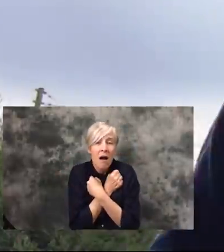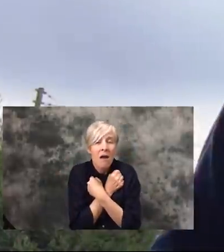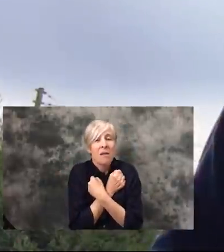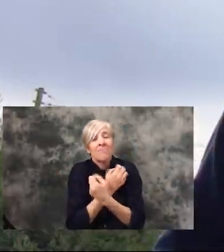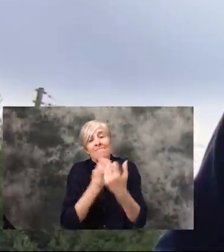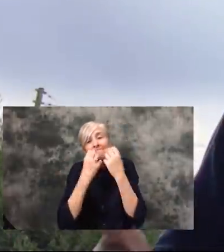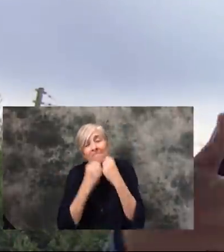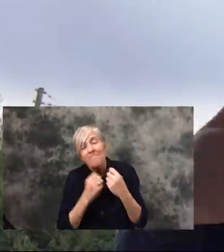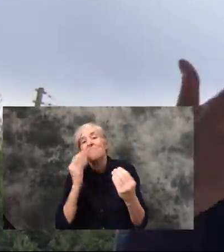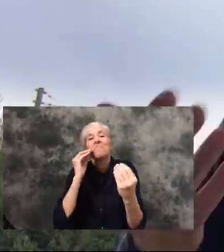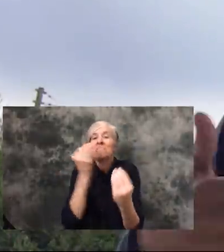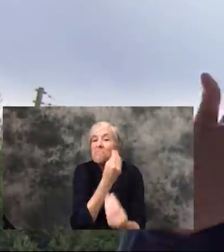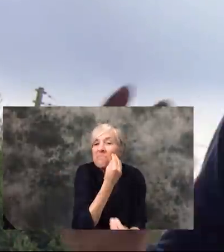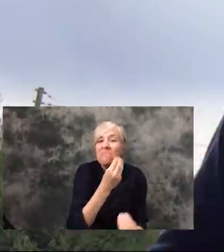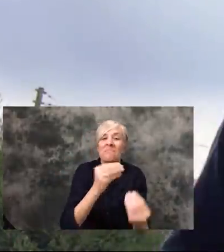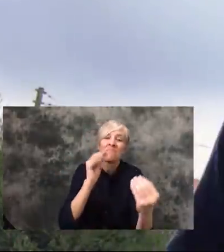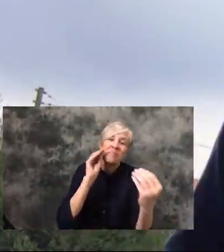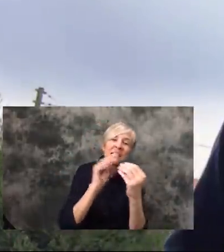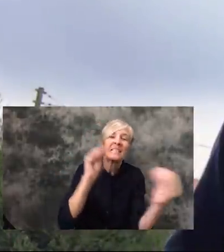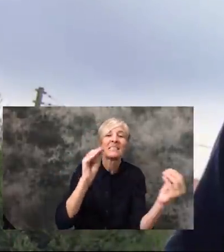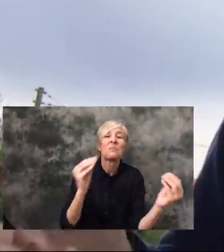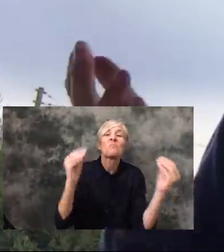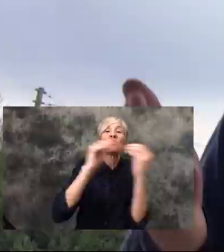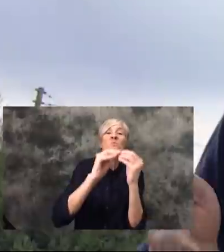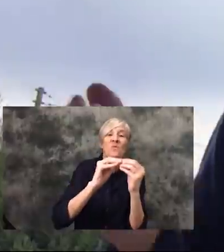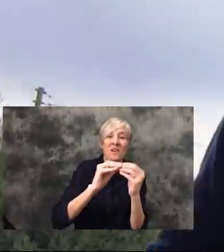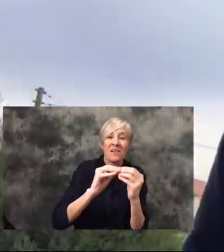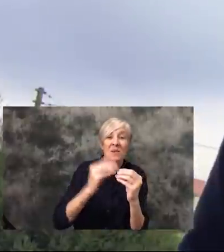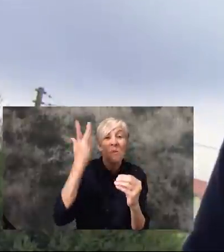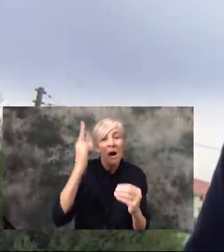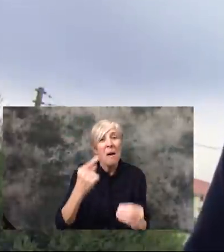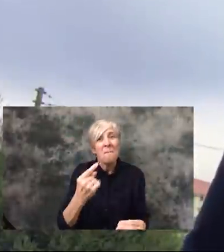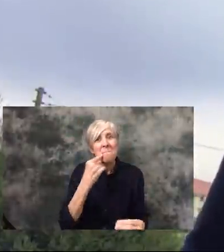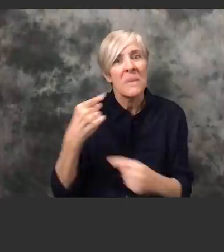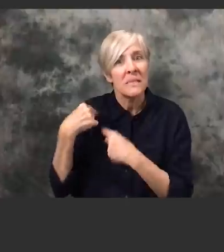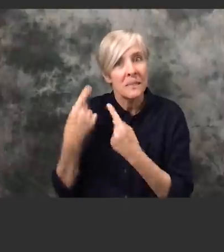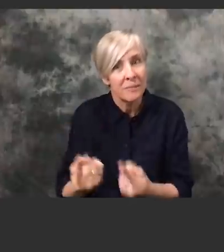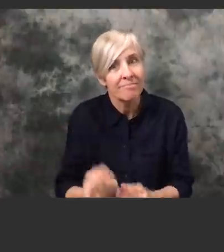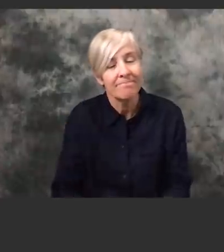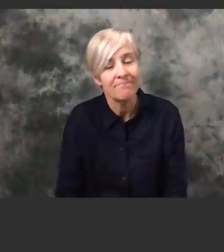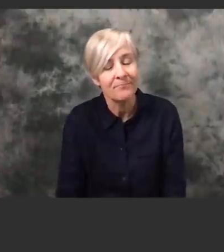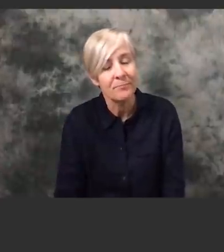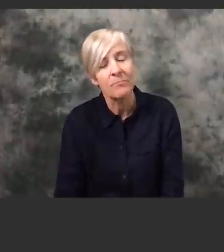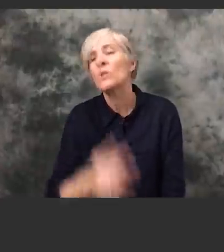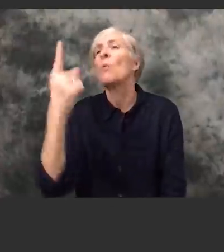gonna kiss each other with much more passion BECAUSE we missed it. What is one